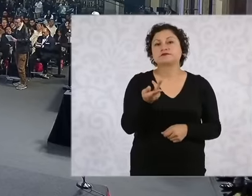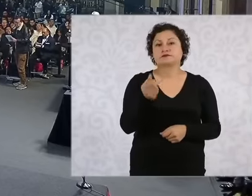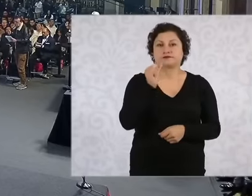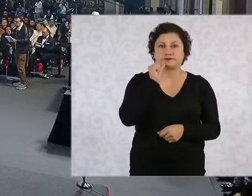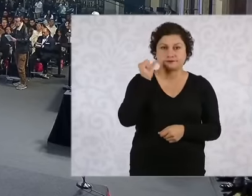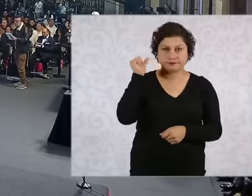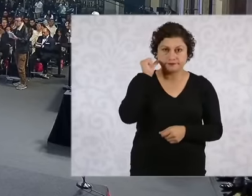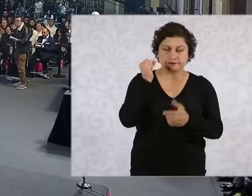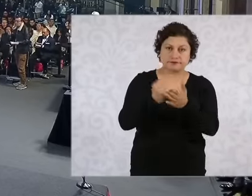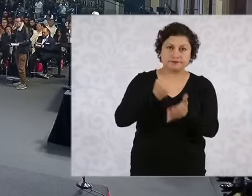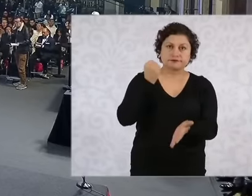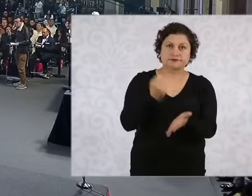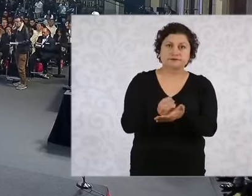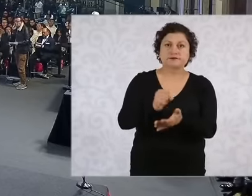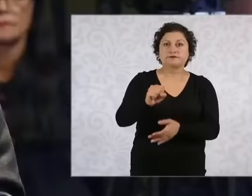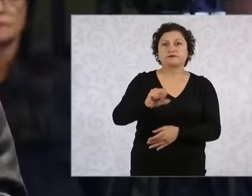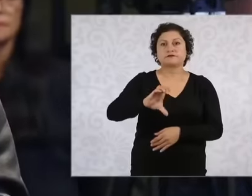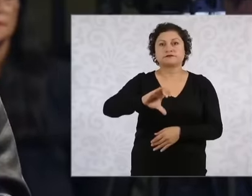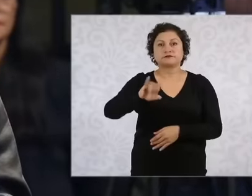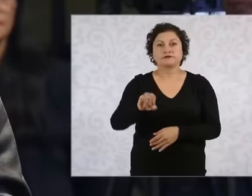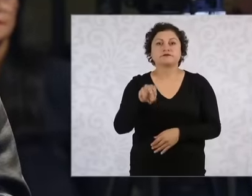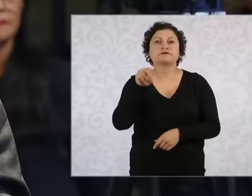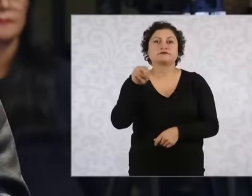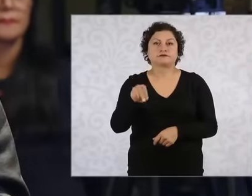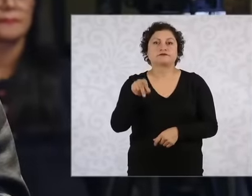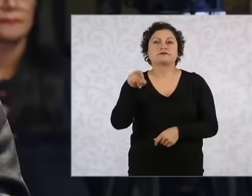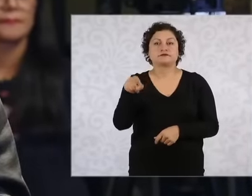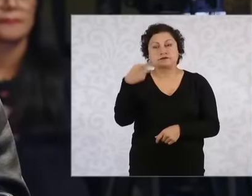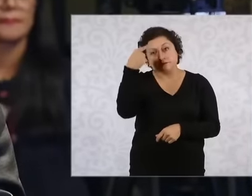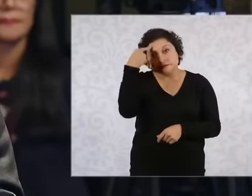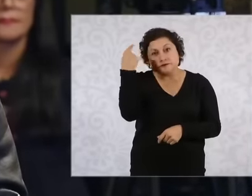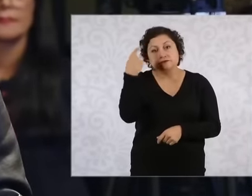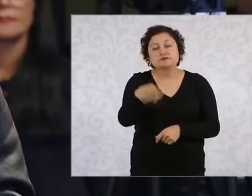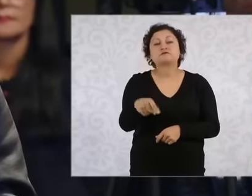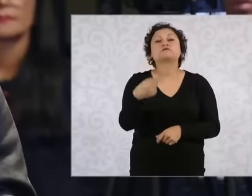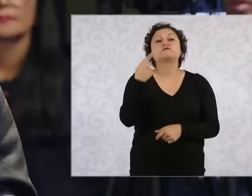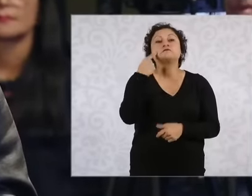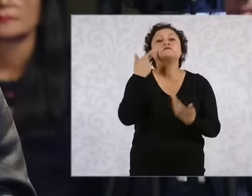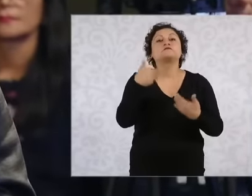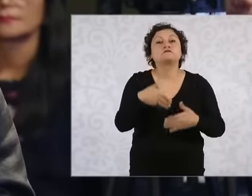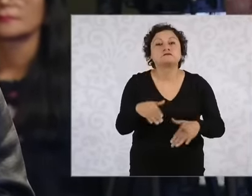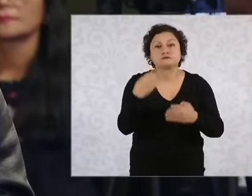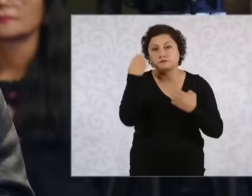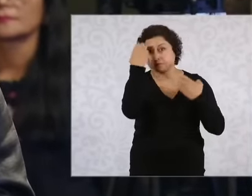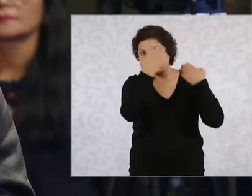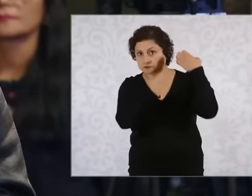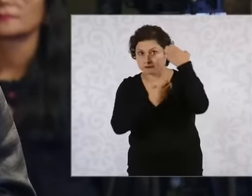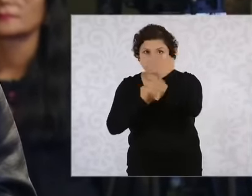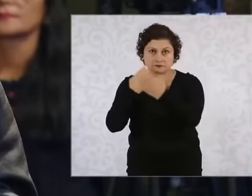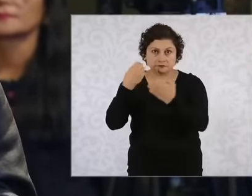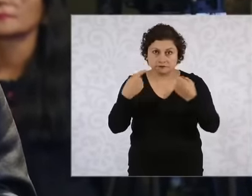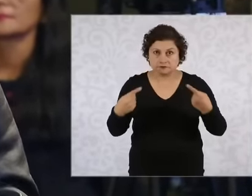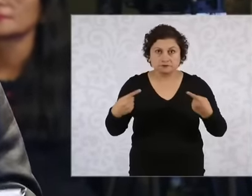entry to know if you can review carrying out this controversy against the judicial reform, I